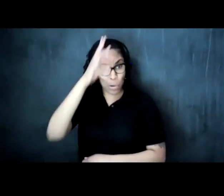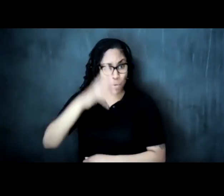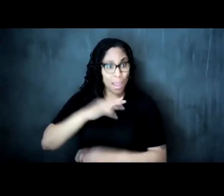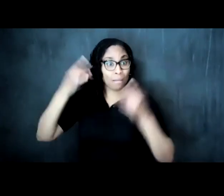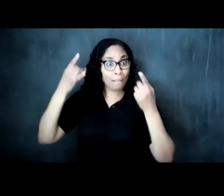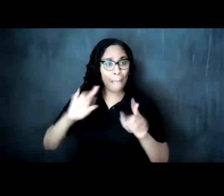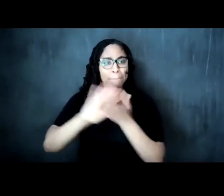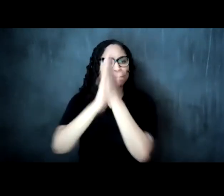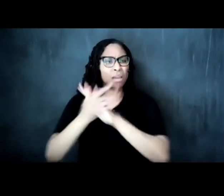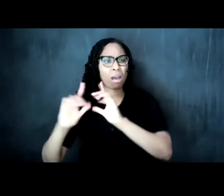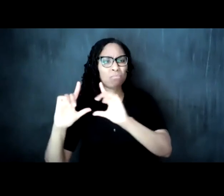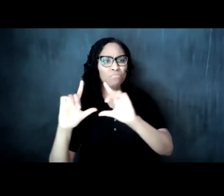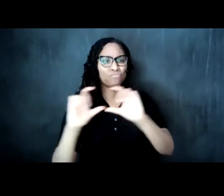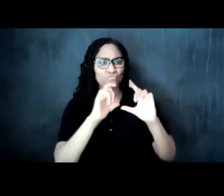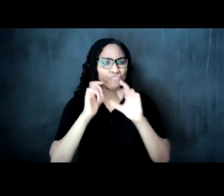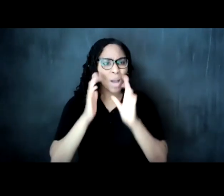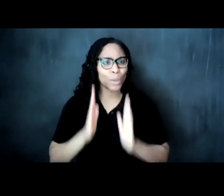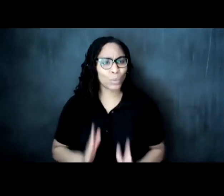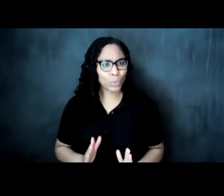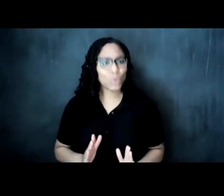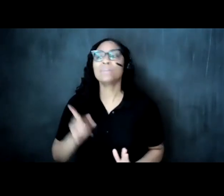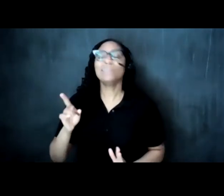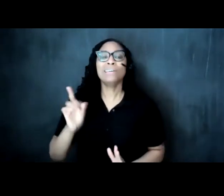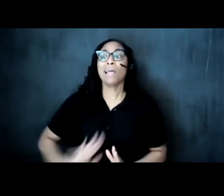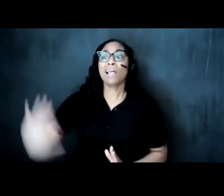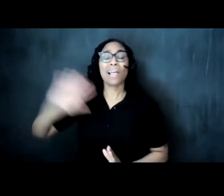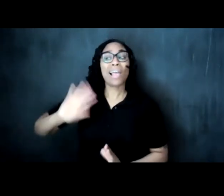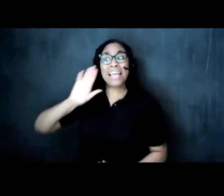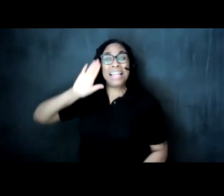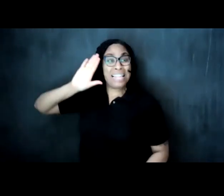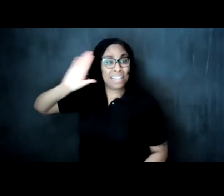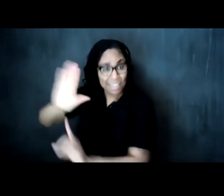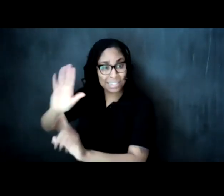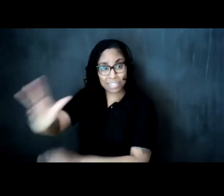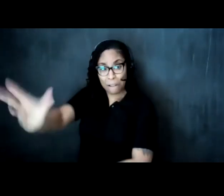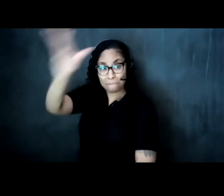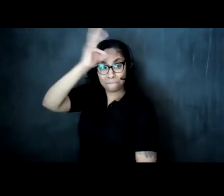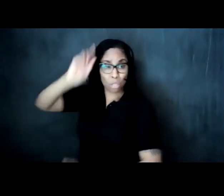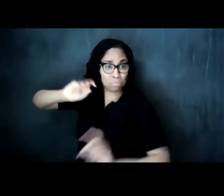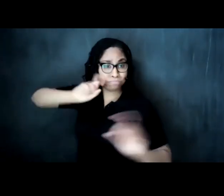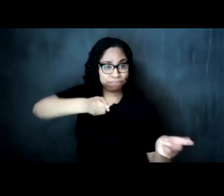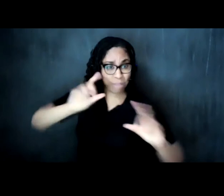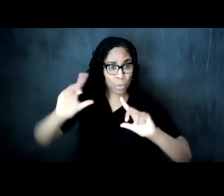on the eve of when his entire family was displaced from their homeland right